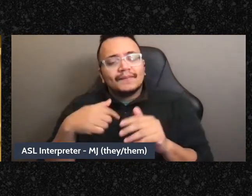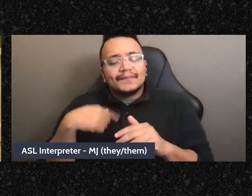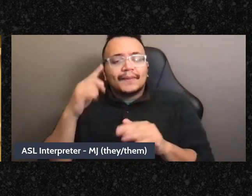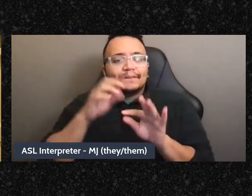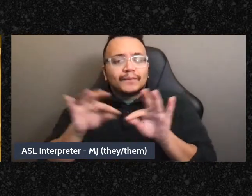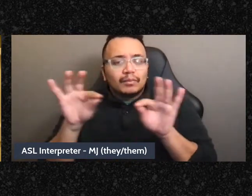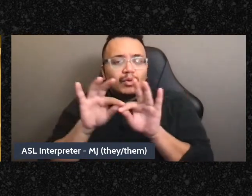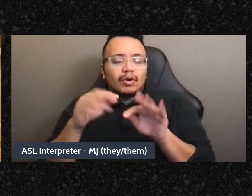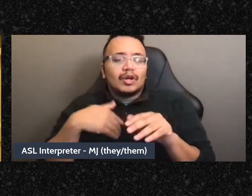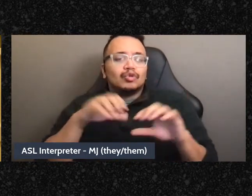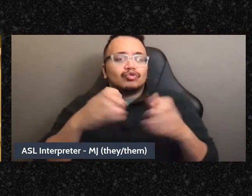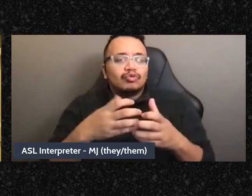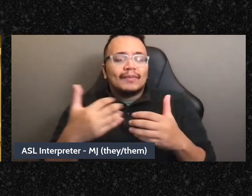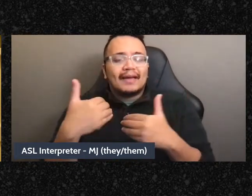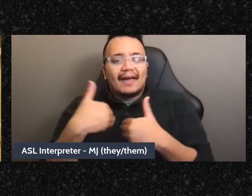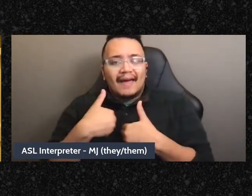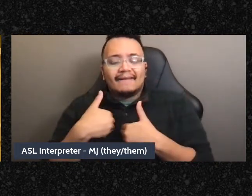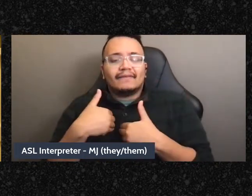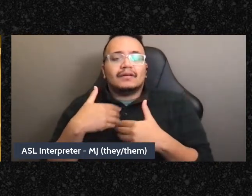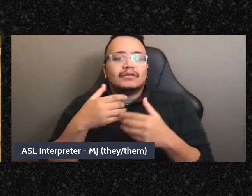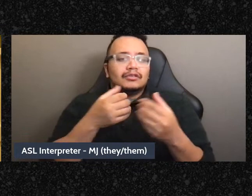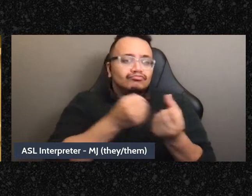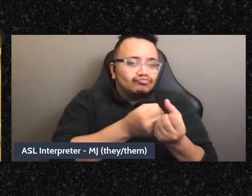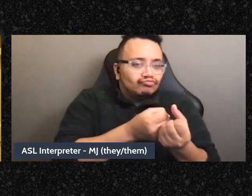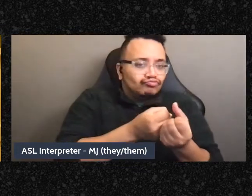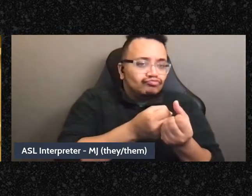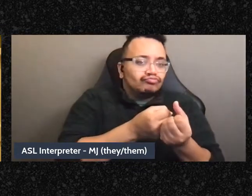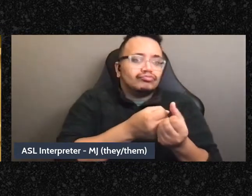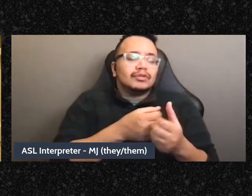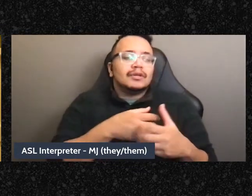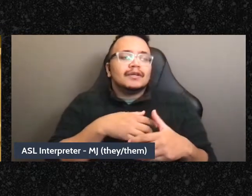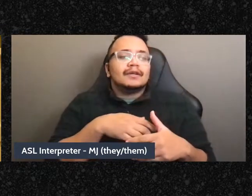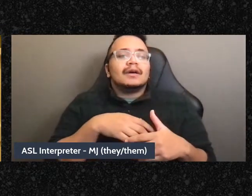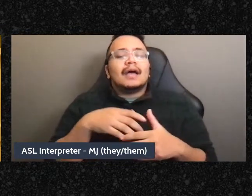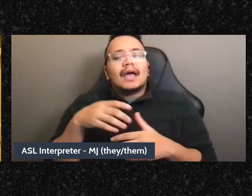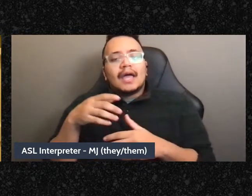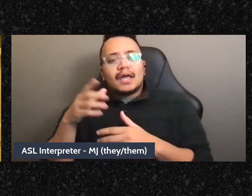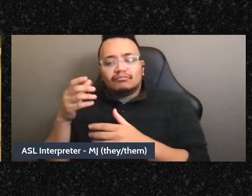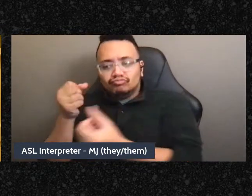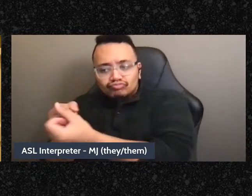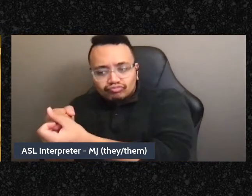have people's backs and then also hopefully we're all going deeper in particular mutual aid groups